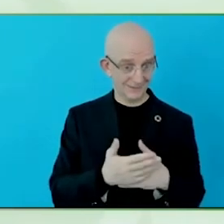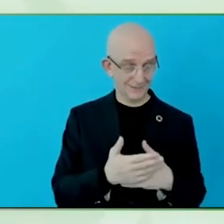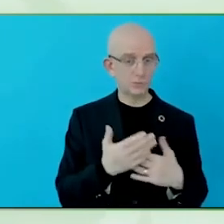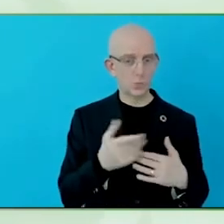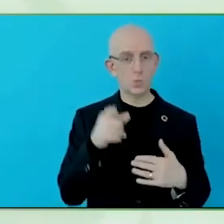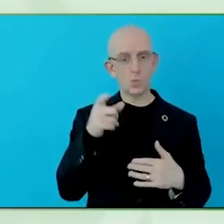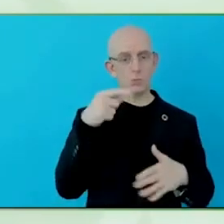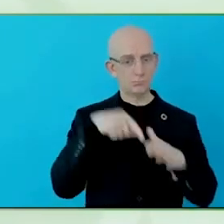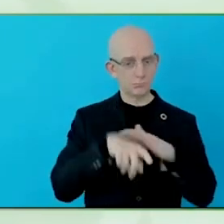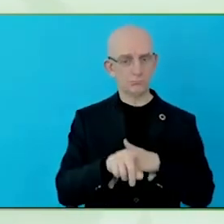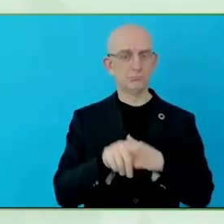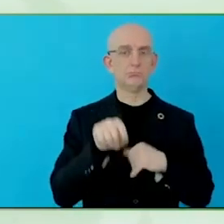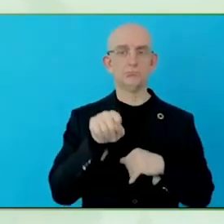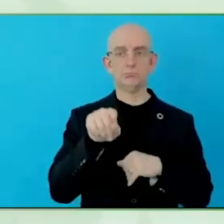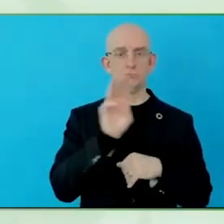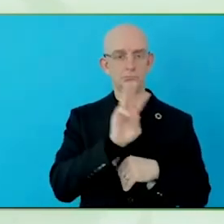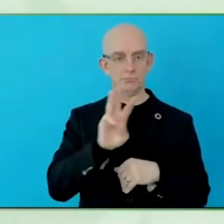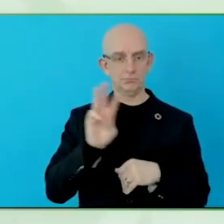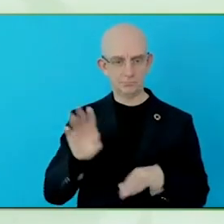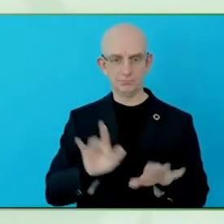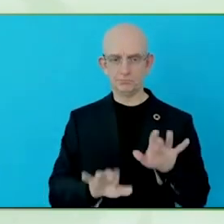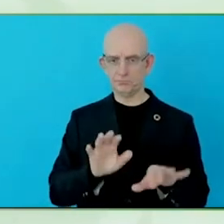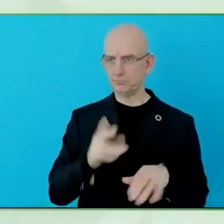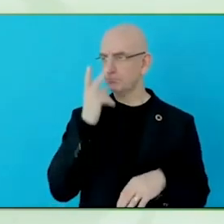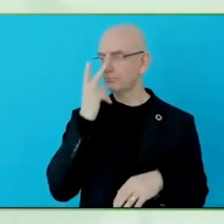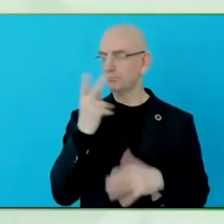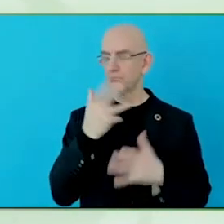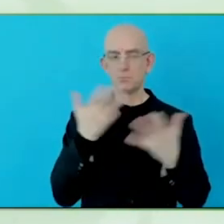we tell you in advance what the steps are, and that those